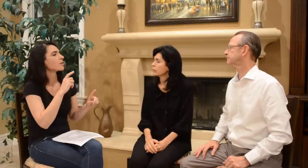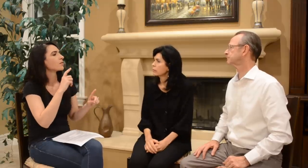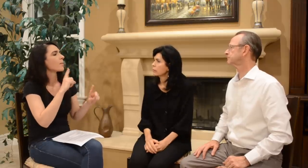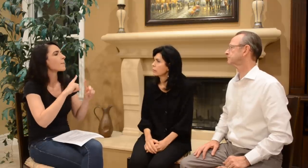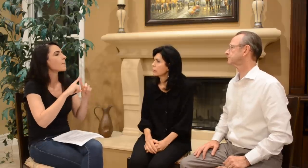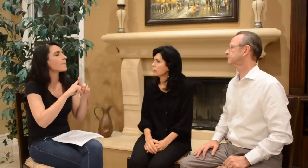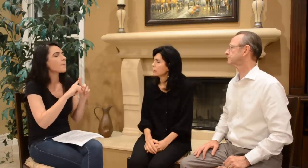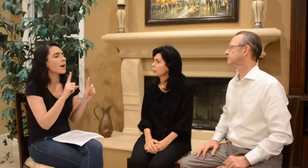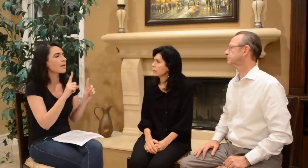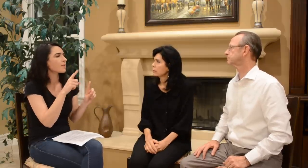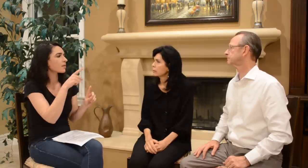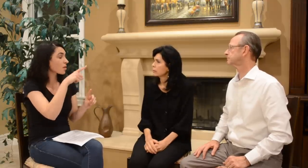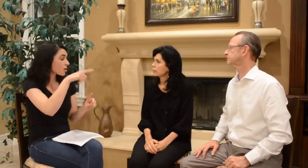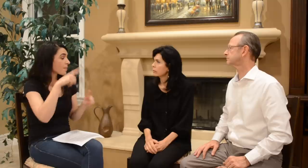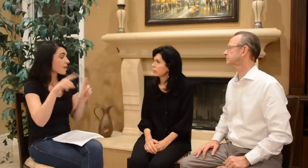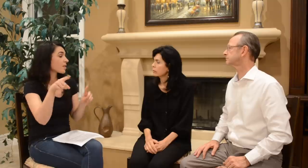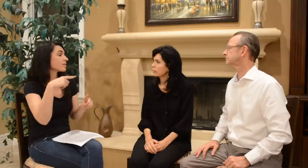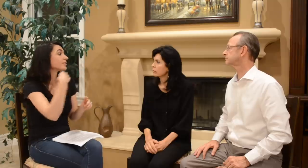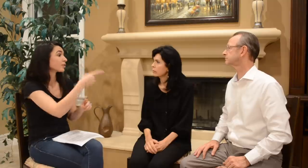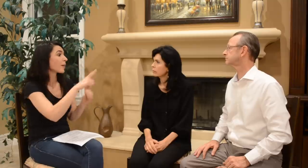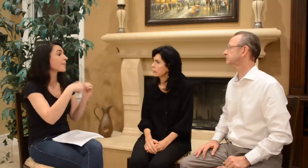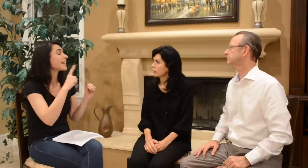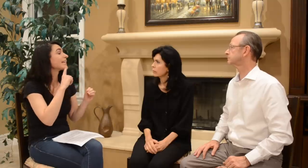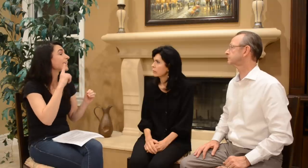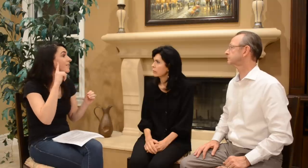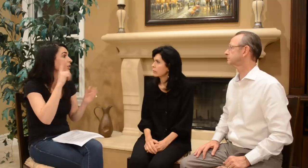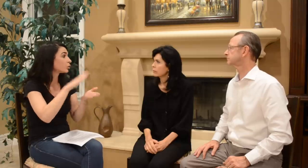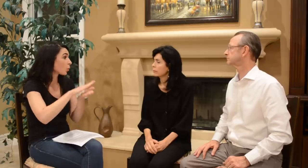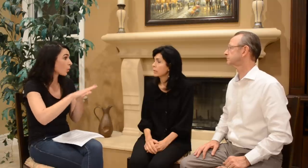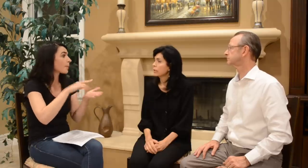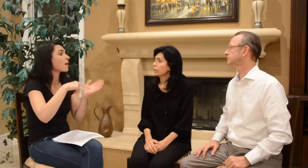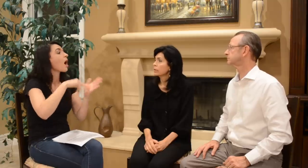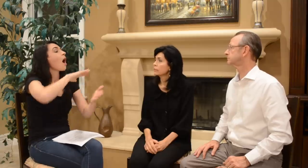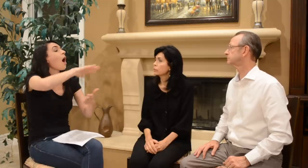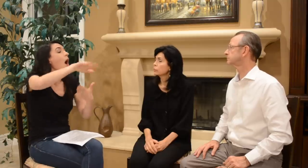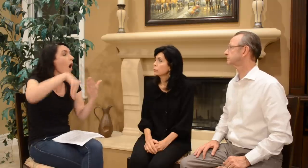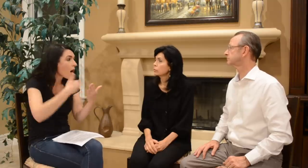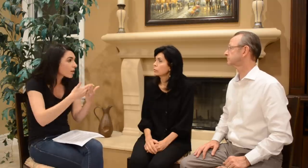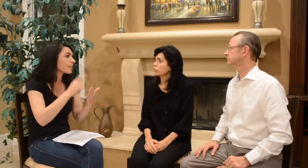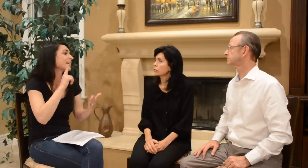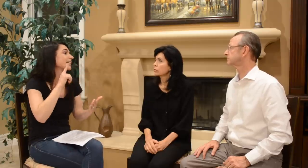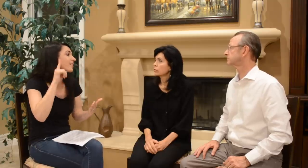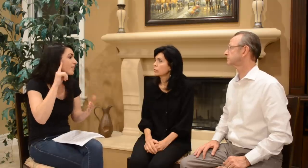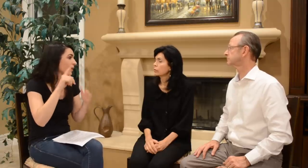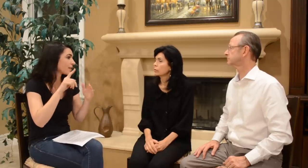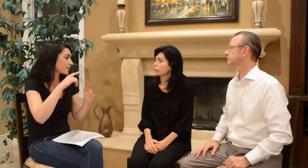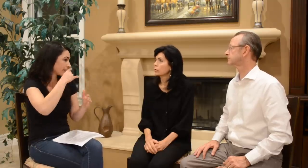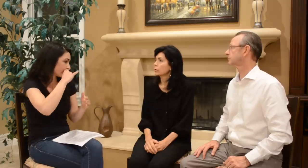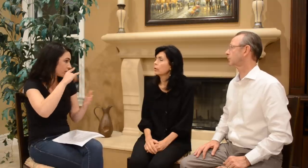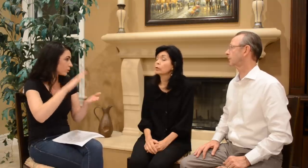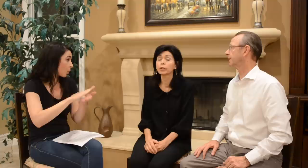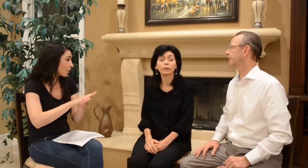But… but did they tell you about DEAF schools like all deaf kids school…